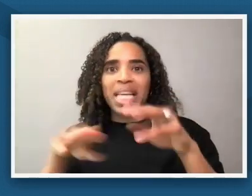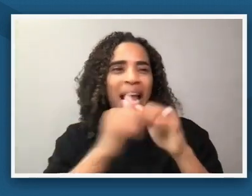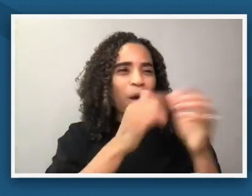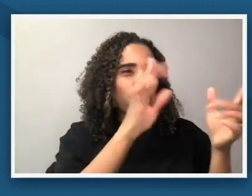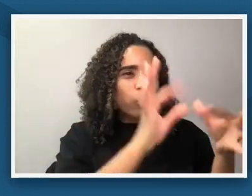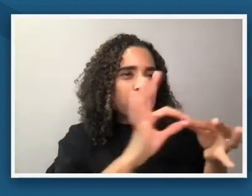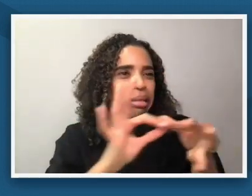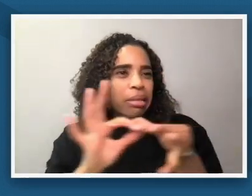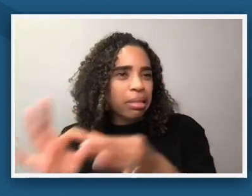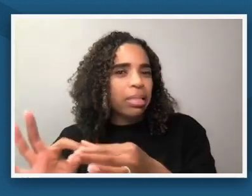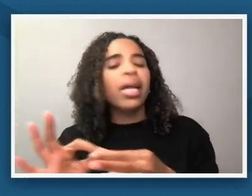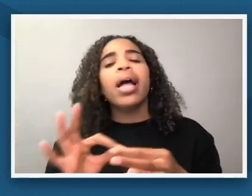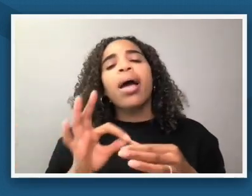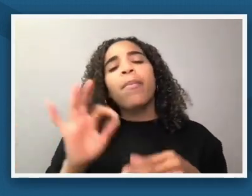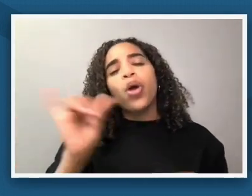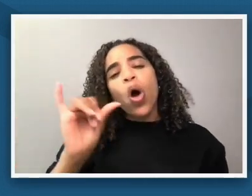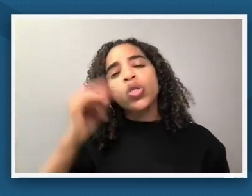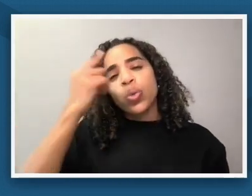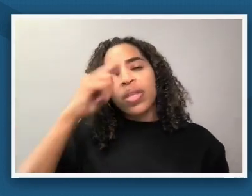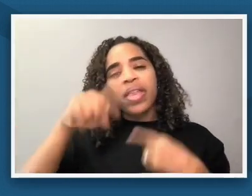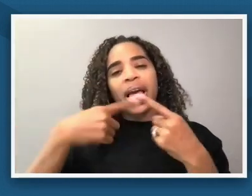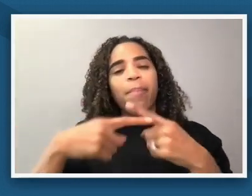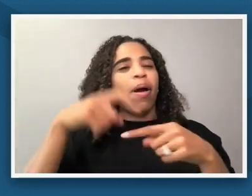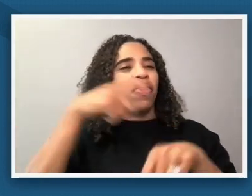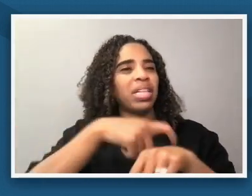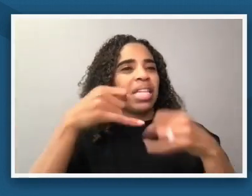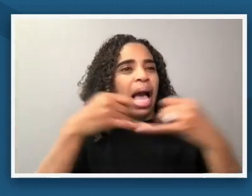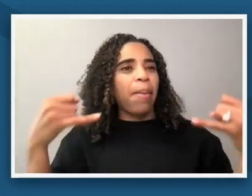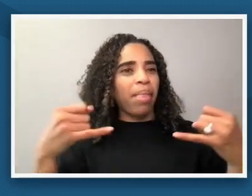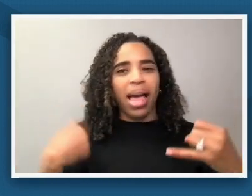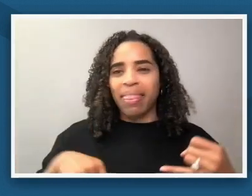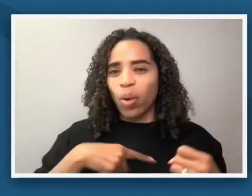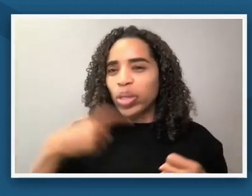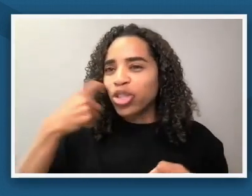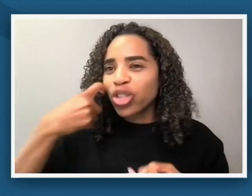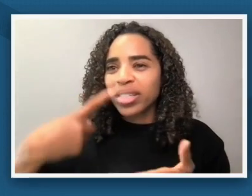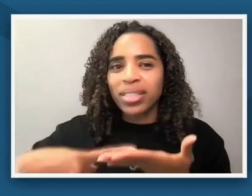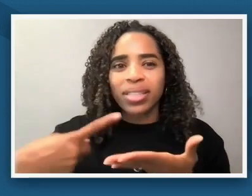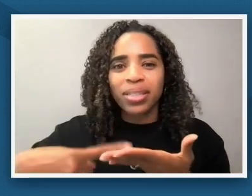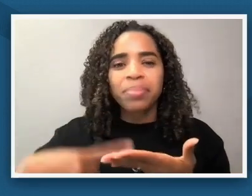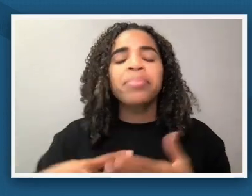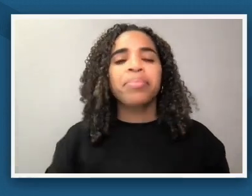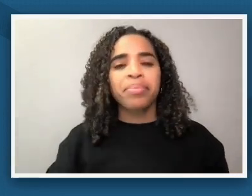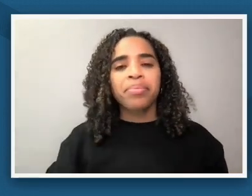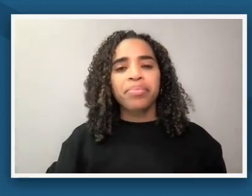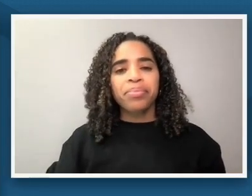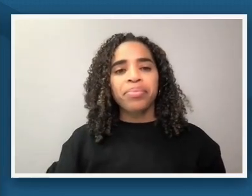timeline right that that arc that we've been talking about